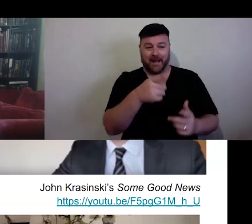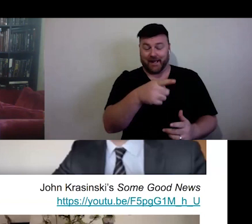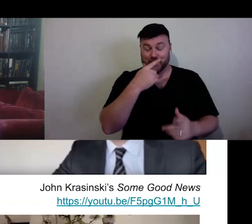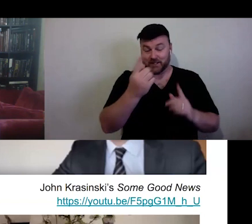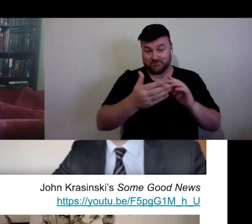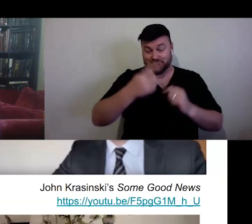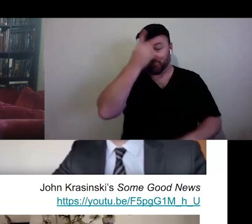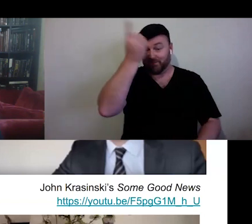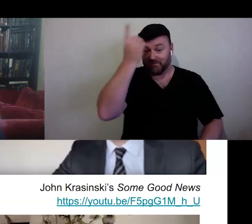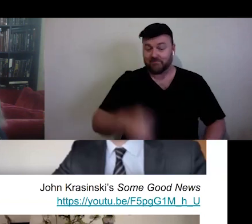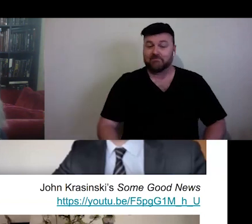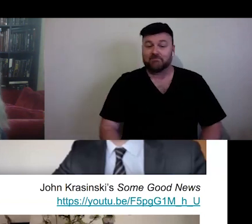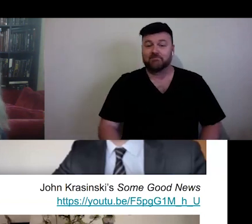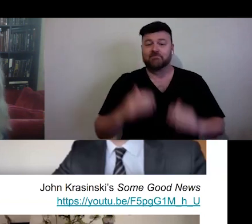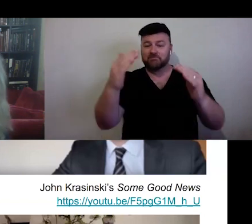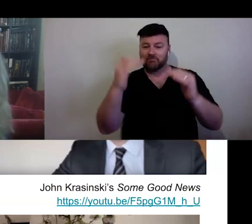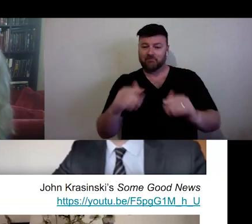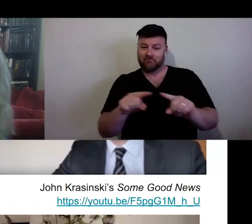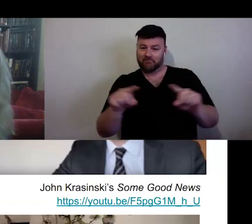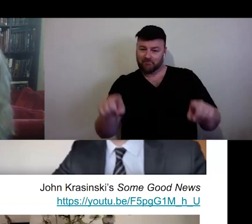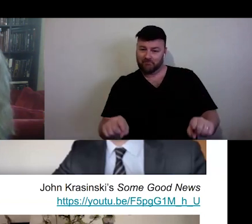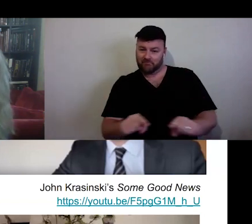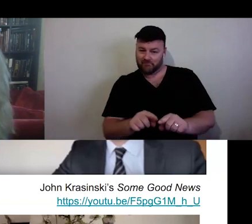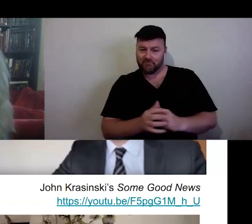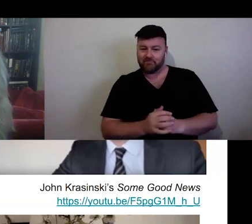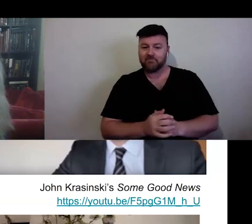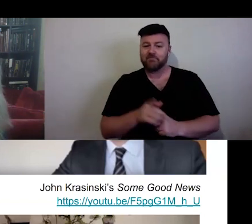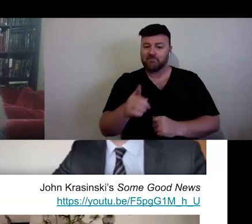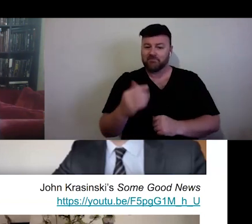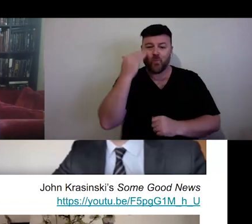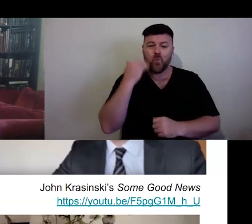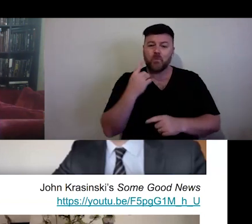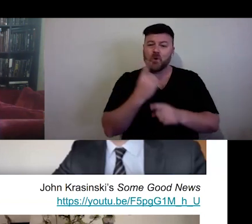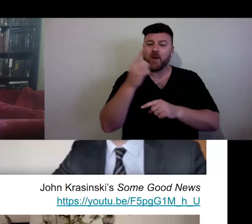Rebecca Solnit, talking about an Nating fairy -- annotating